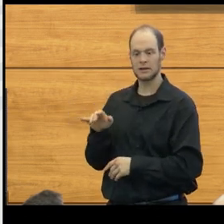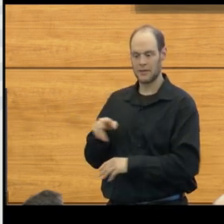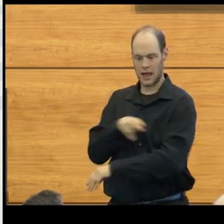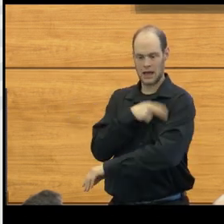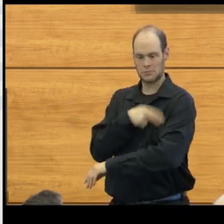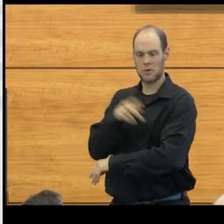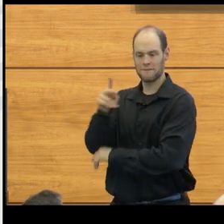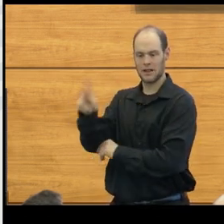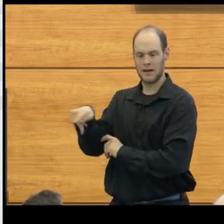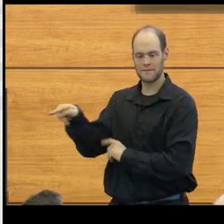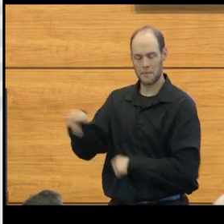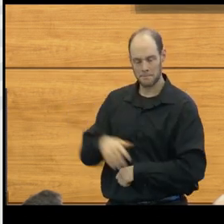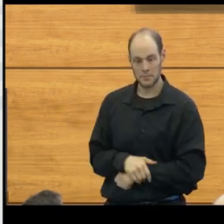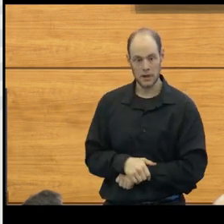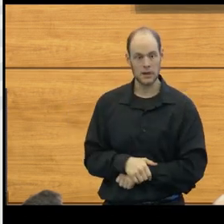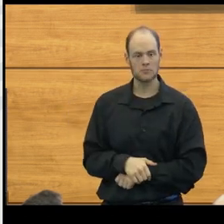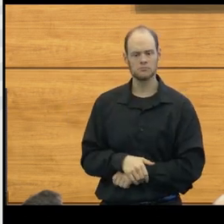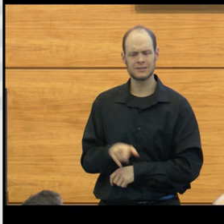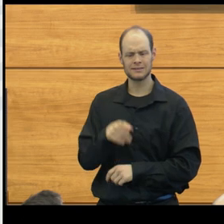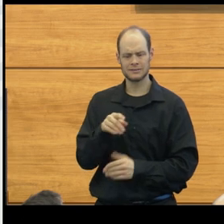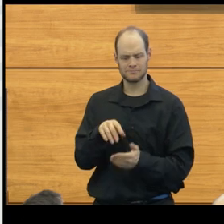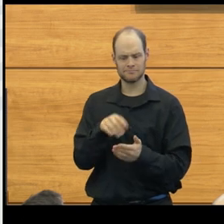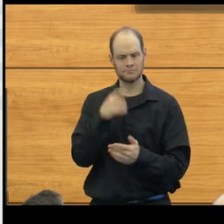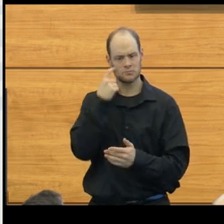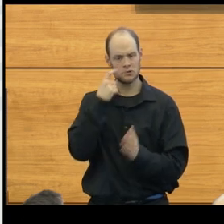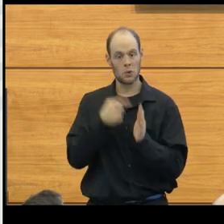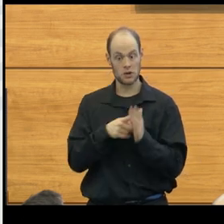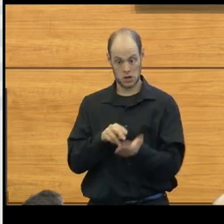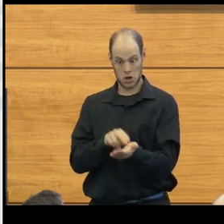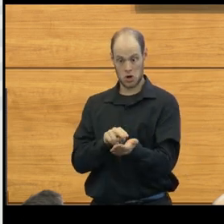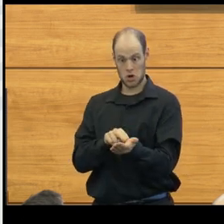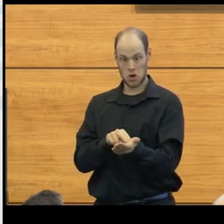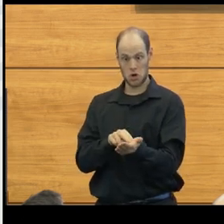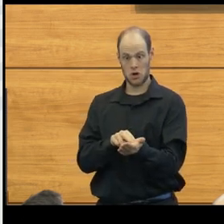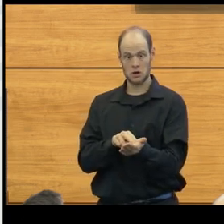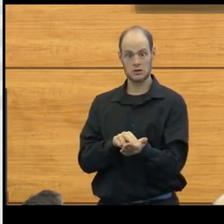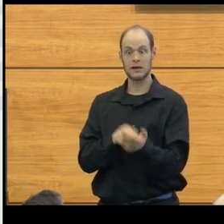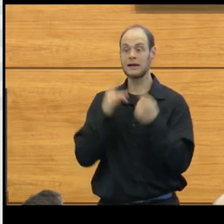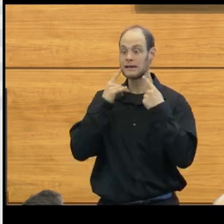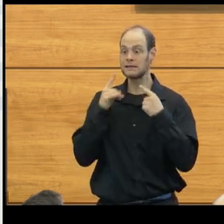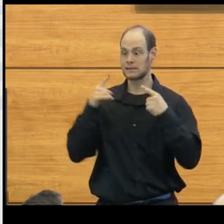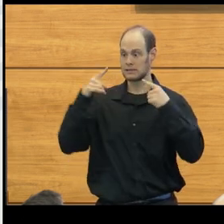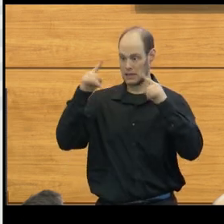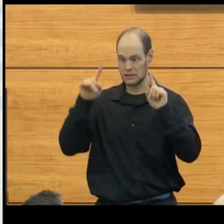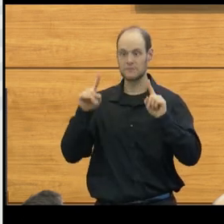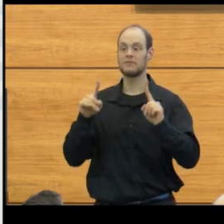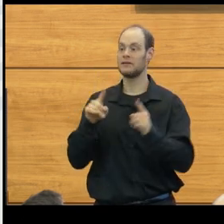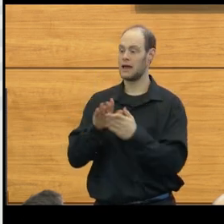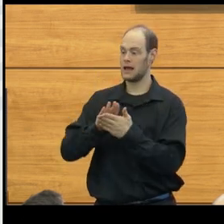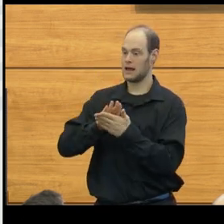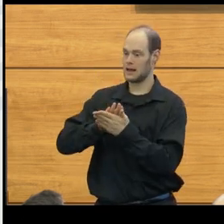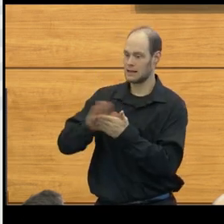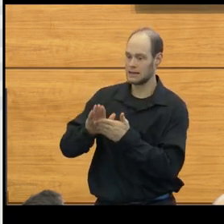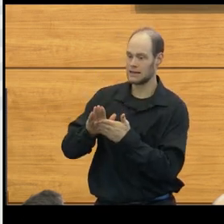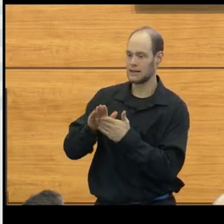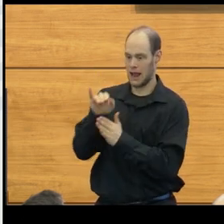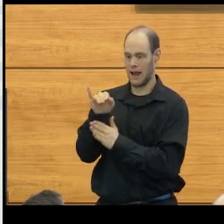in Philadelphia, when he noted that a nurse had been able to, in fact, clear out an IV